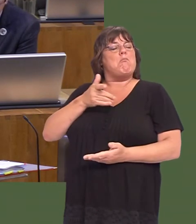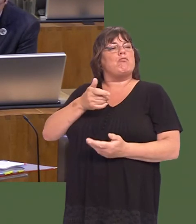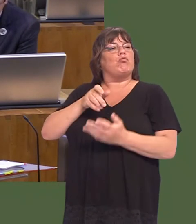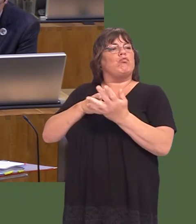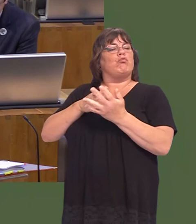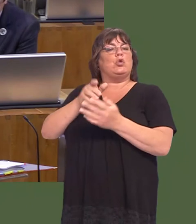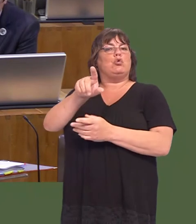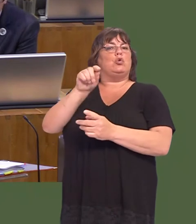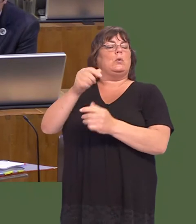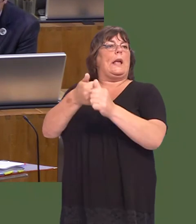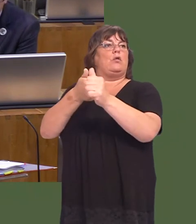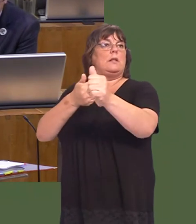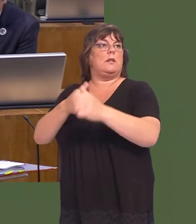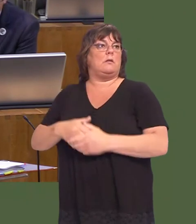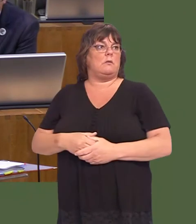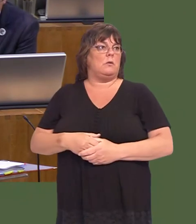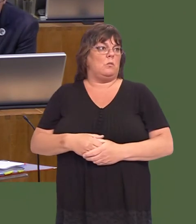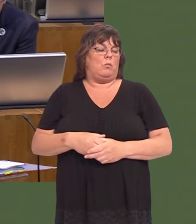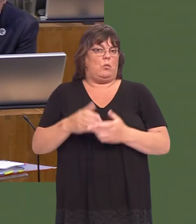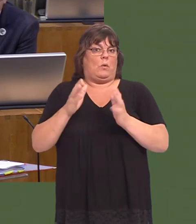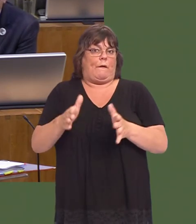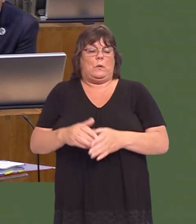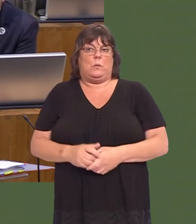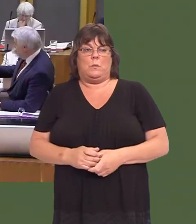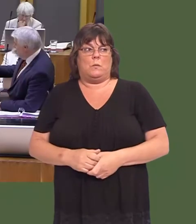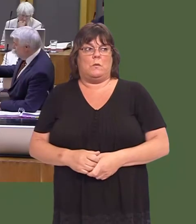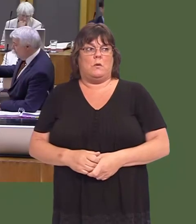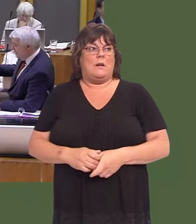Nor are they required to go through a particular agency, nor are school heads, necessarily.